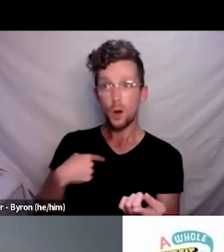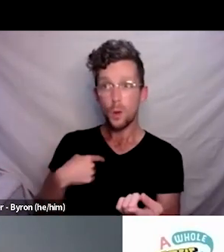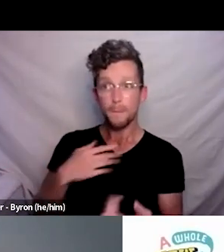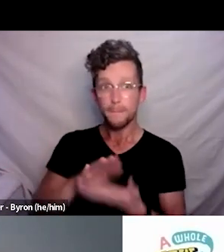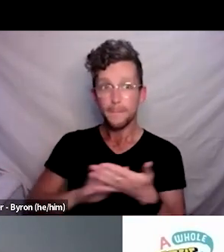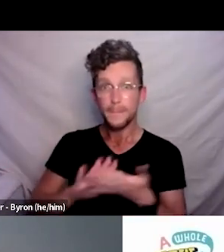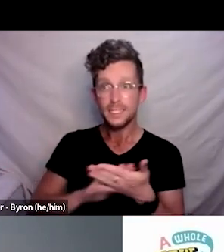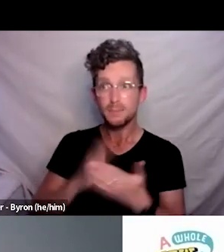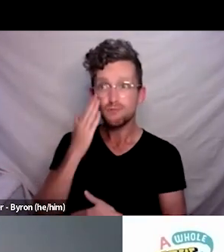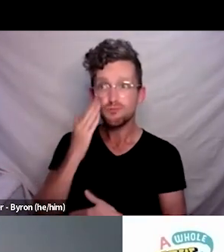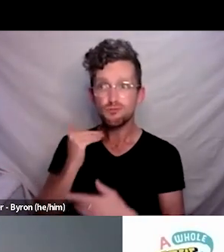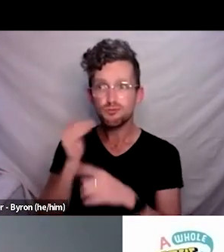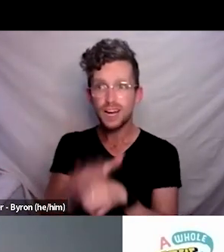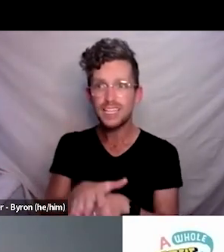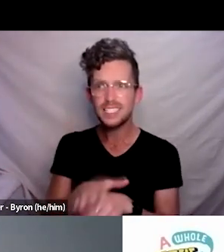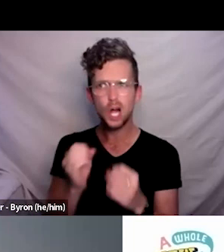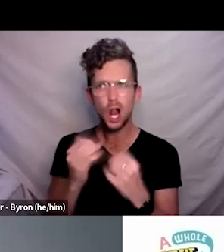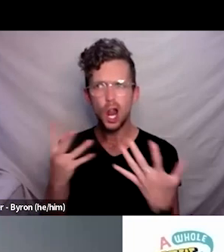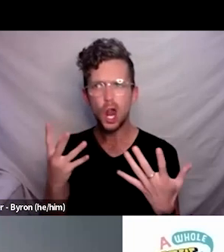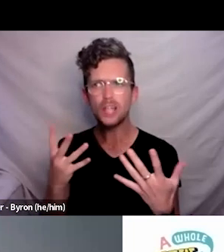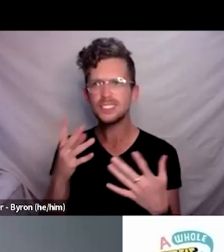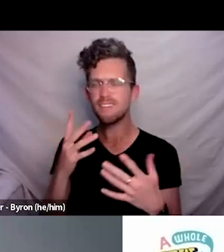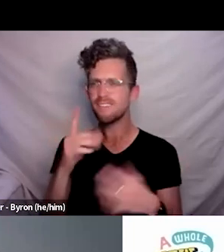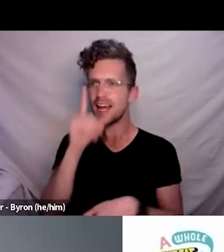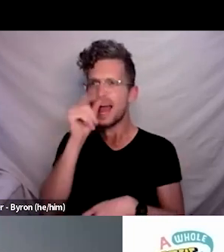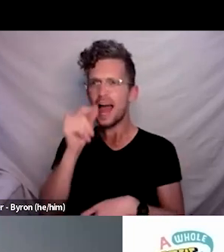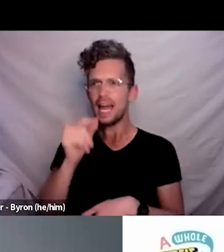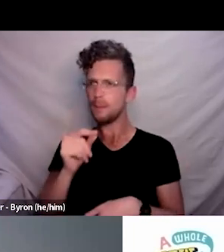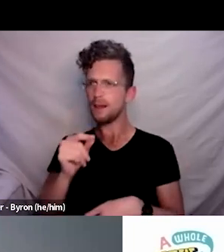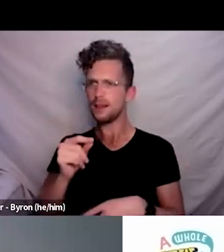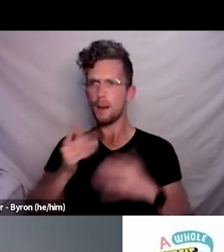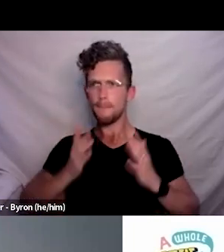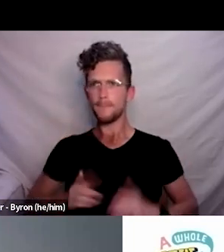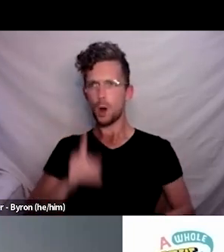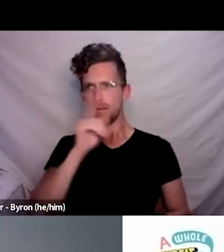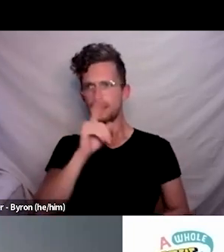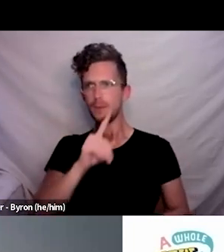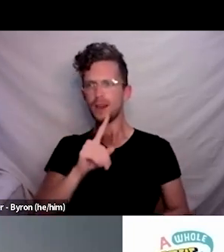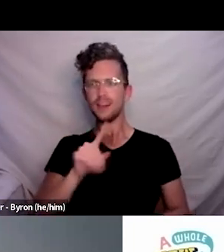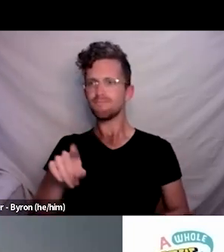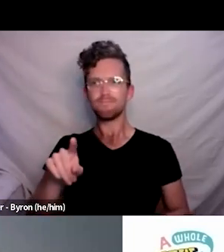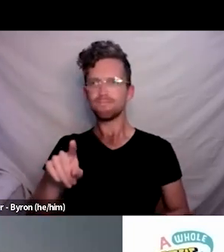people are telling us what to do and we’re getting fed up because they don’t put themselves in our shoes. They don’t live our life.